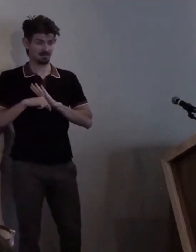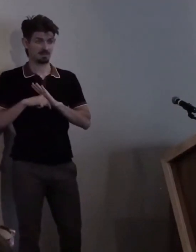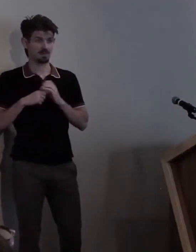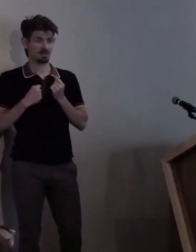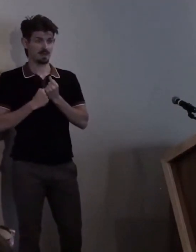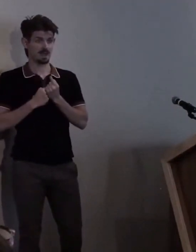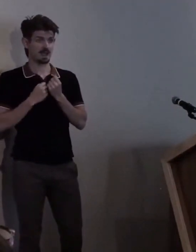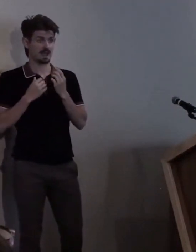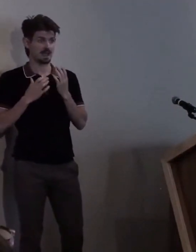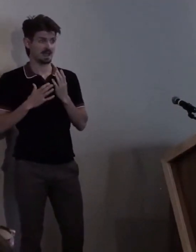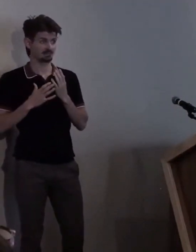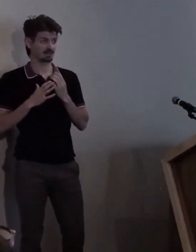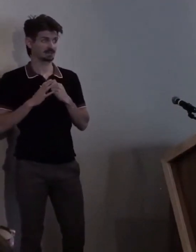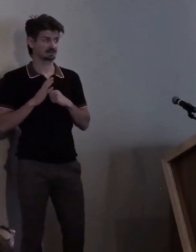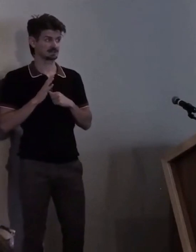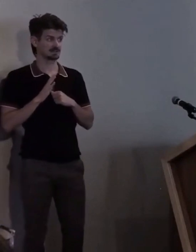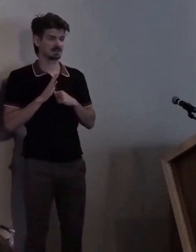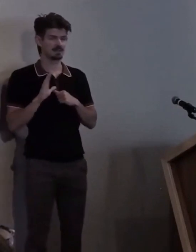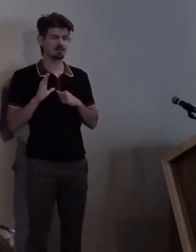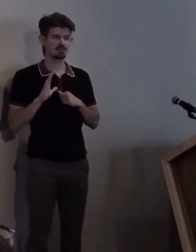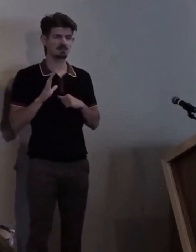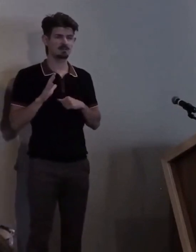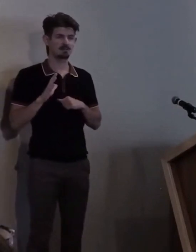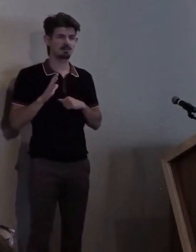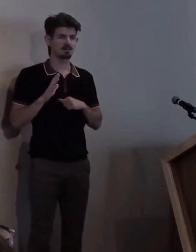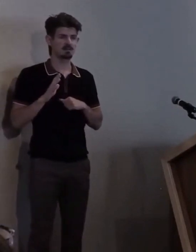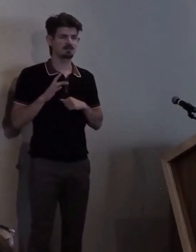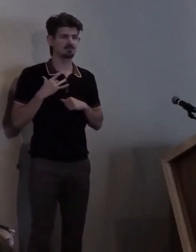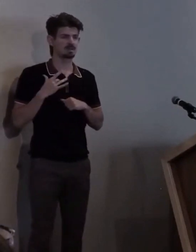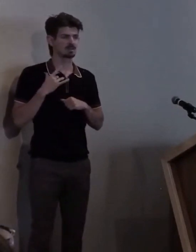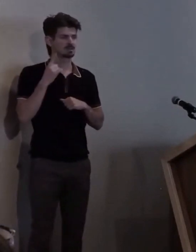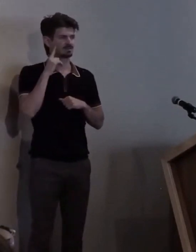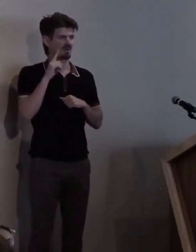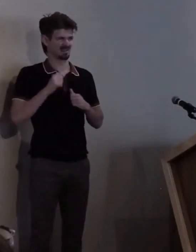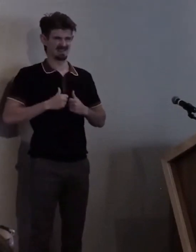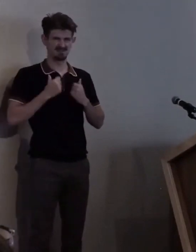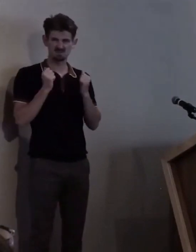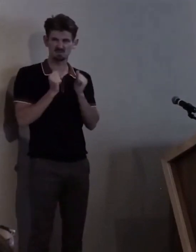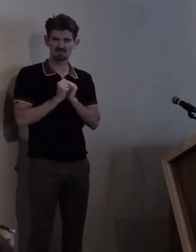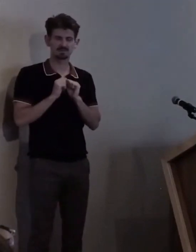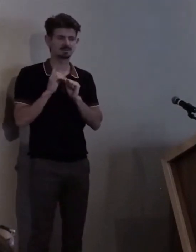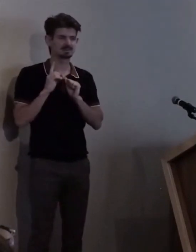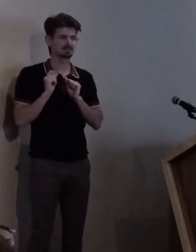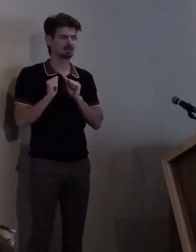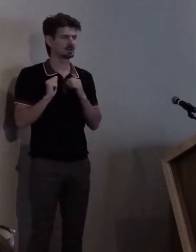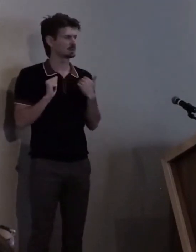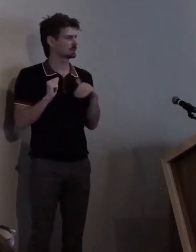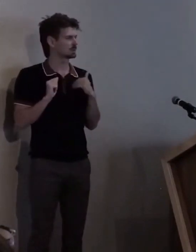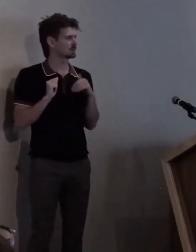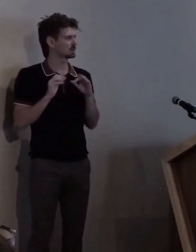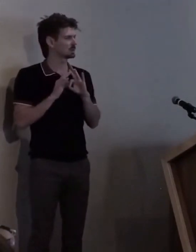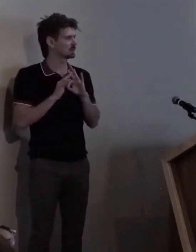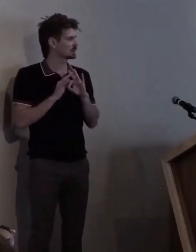their feelings for living with the disability are... Are important and